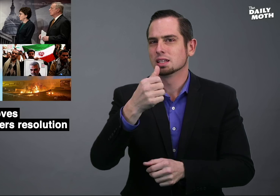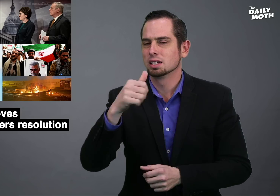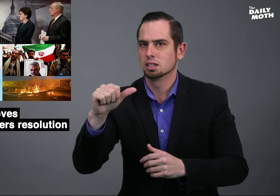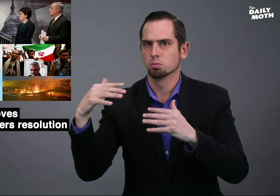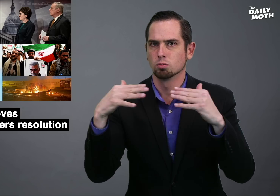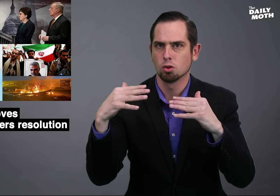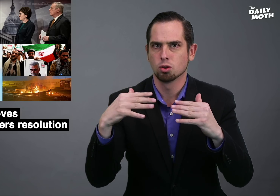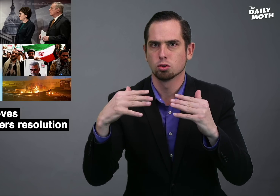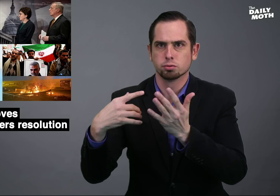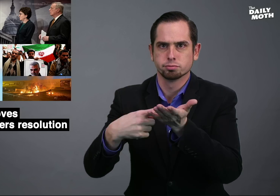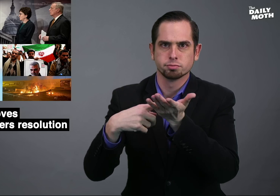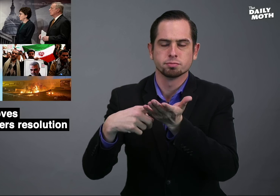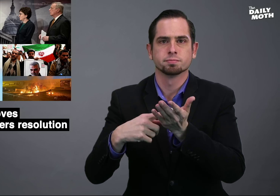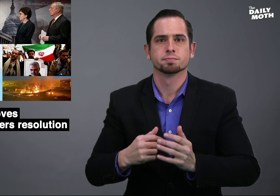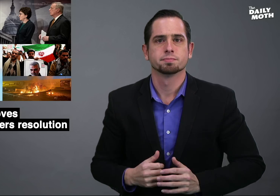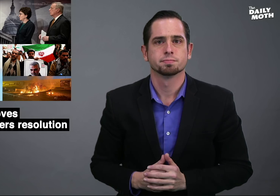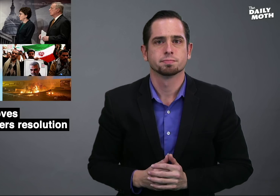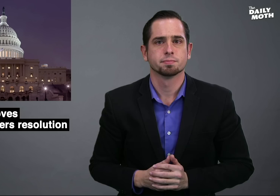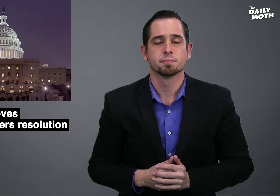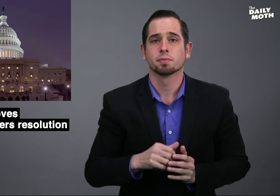in any war."